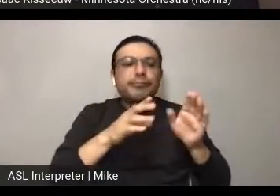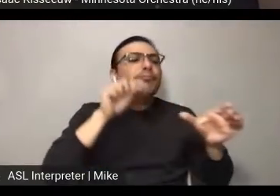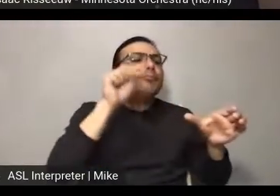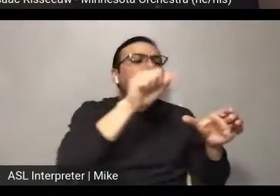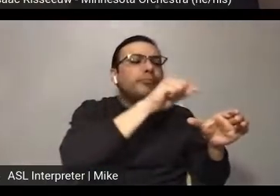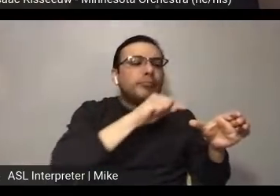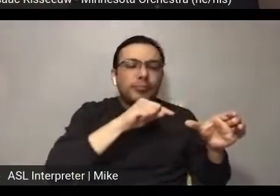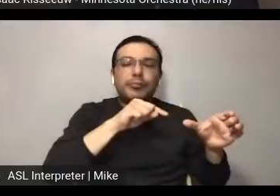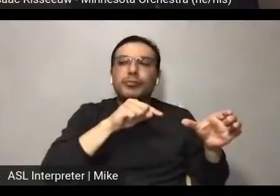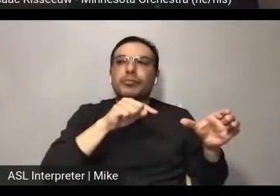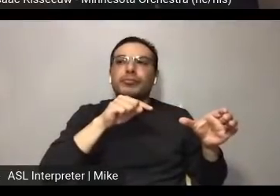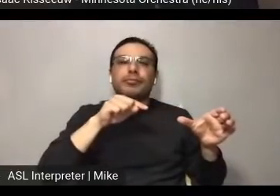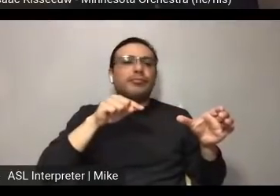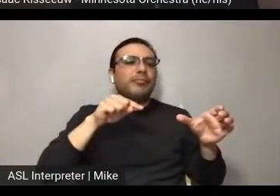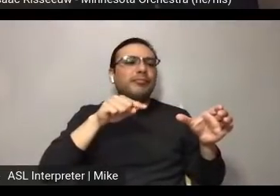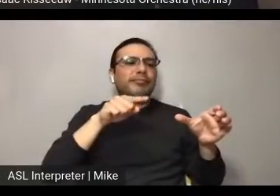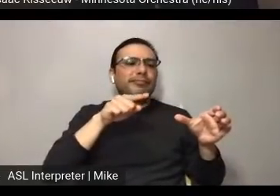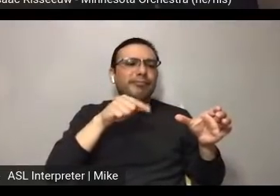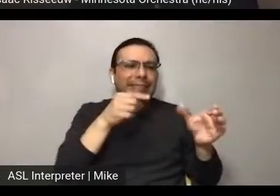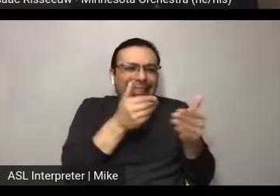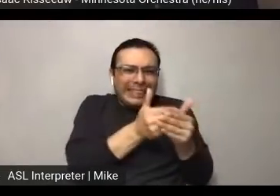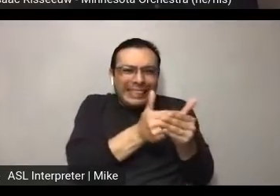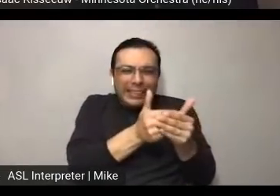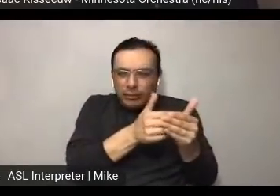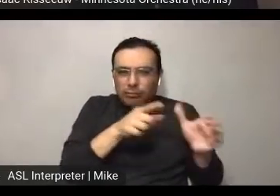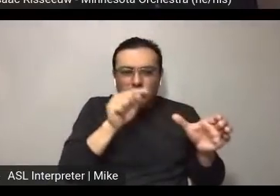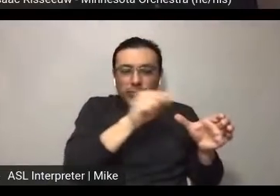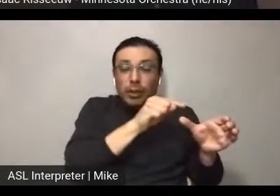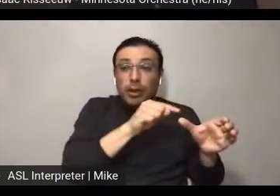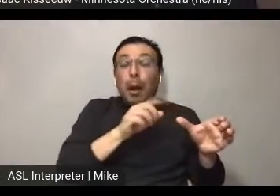been focused more on that. But. Maybe in the future, you'll see it.